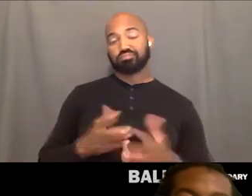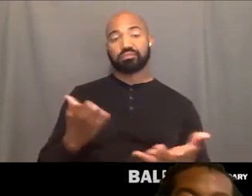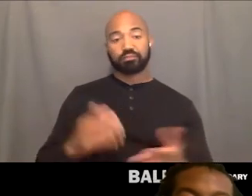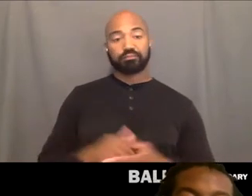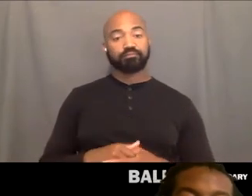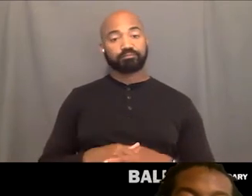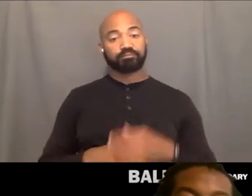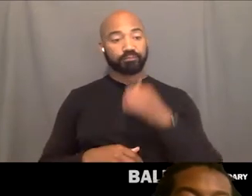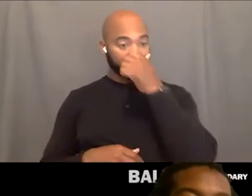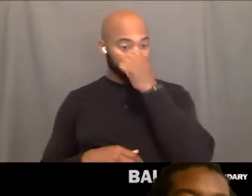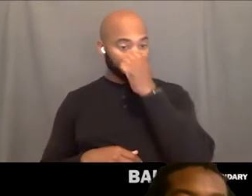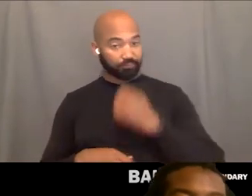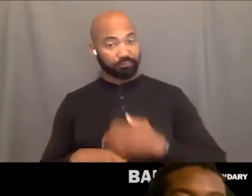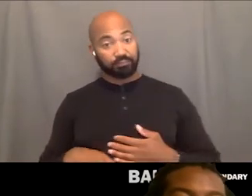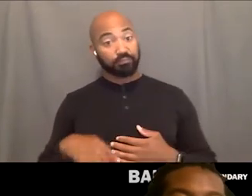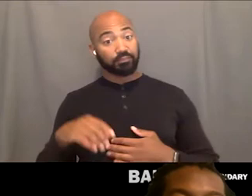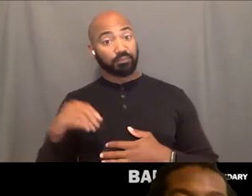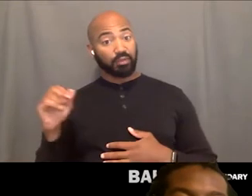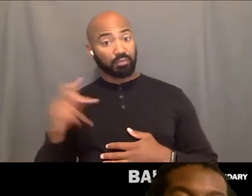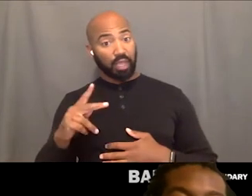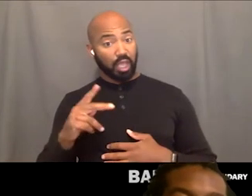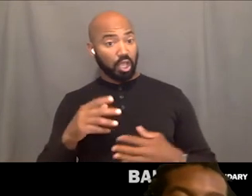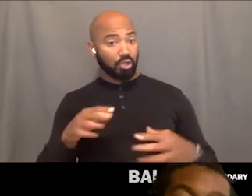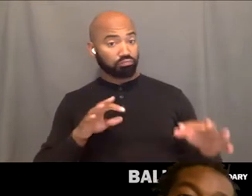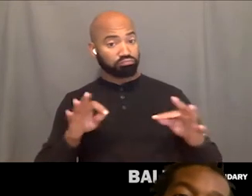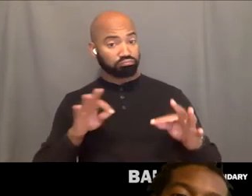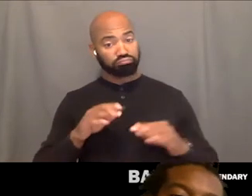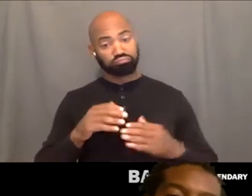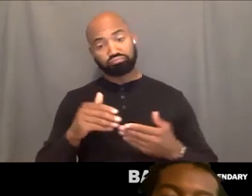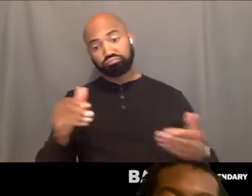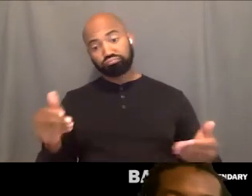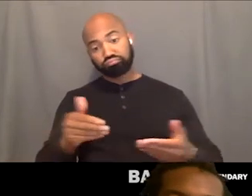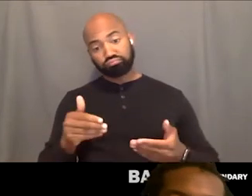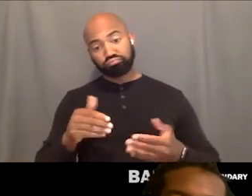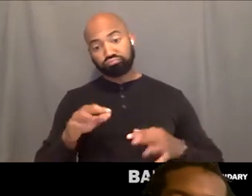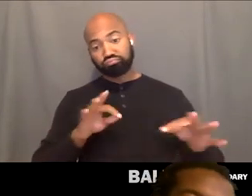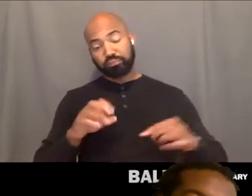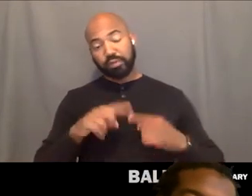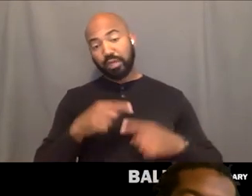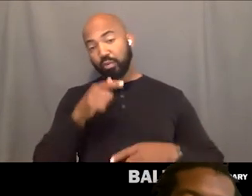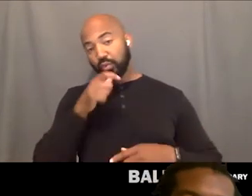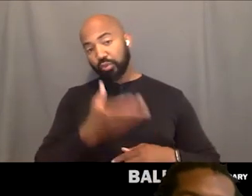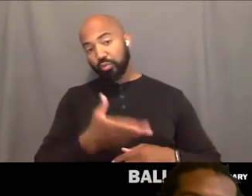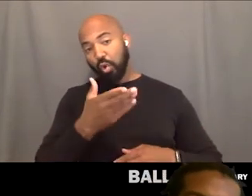So Naomi, do you wanna give us a brief intro to start. Who you are, what you do?